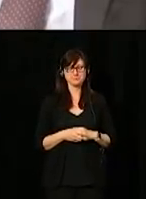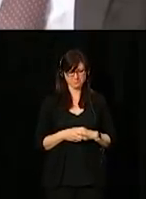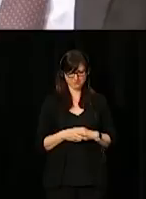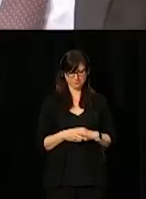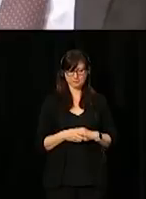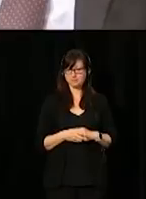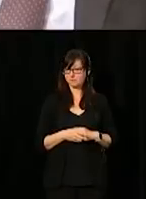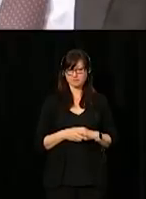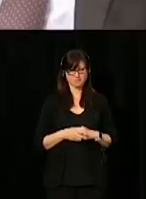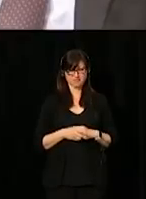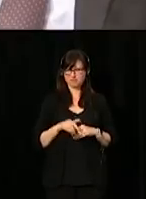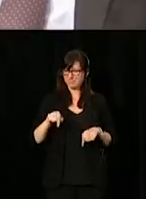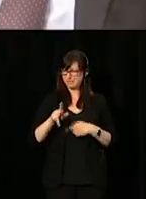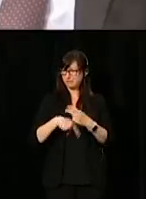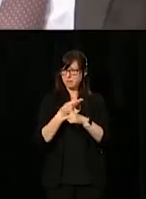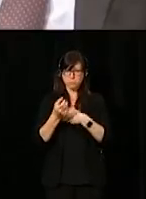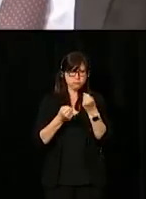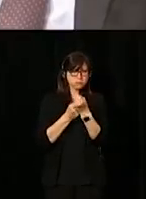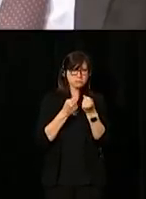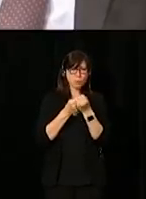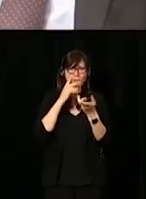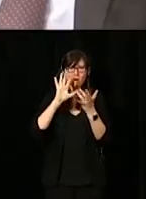[Translator:] There's never been this level of support to overcome these obstacles